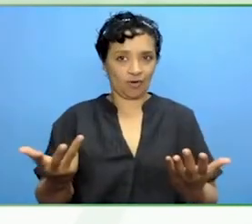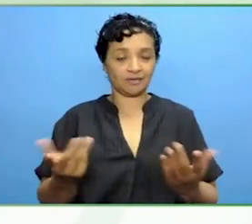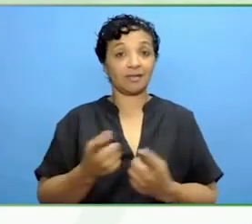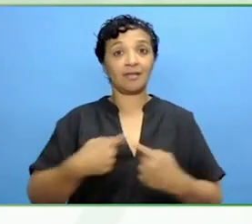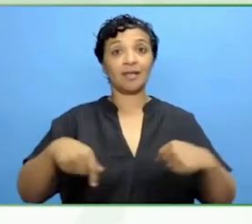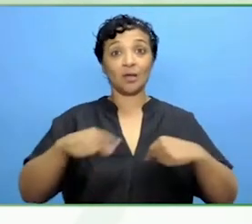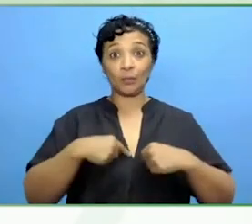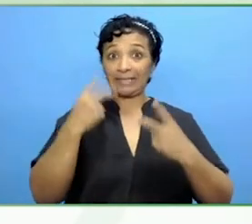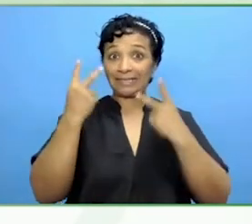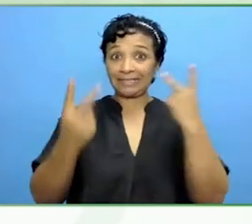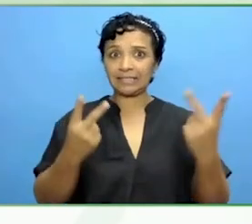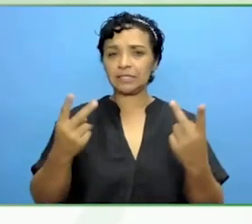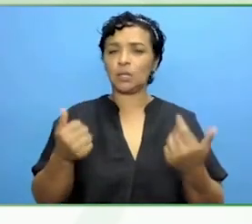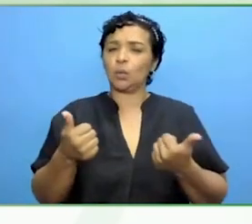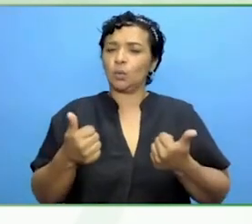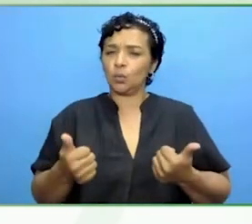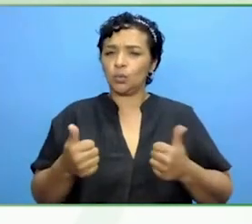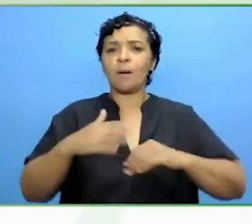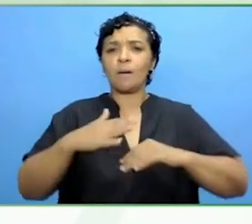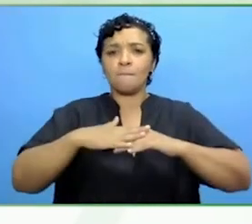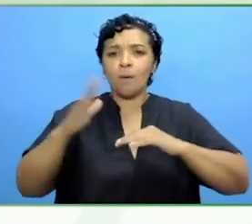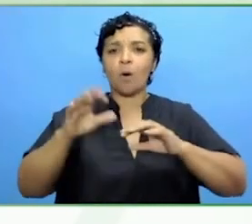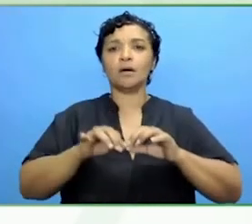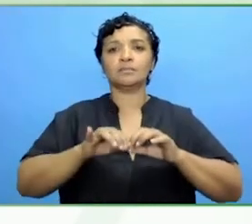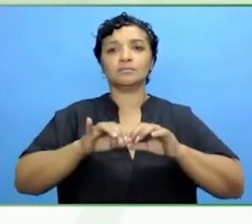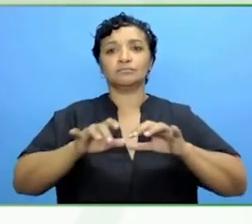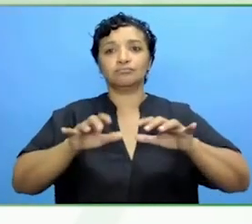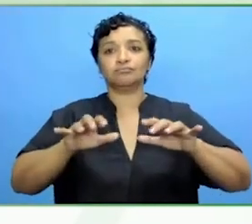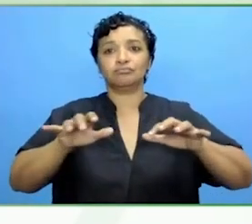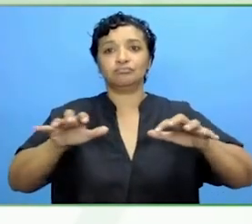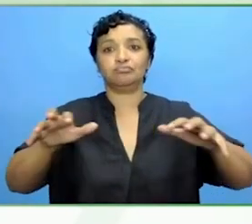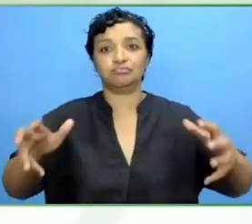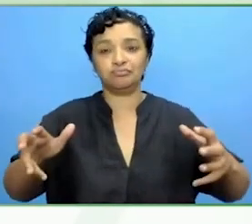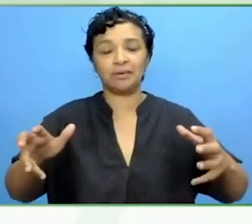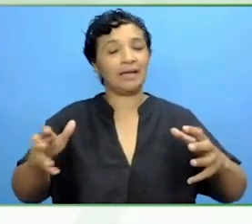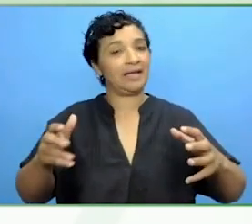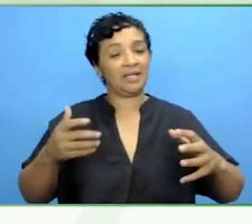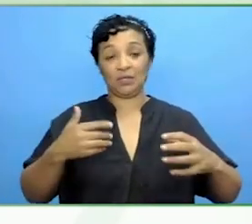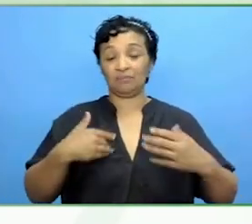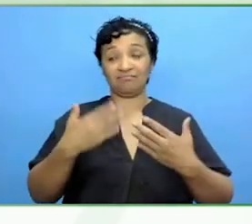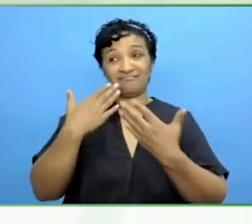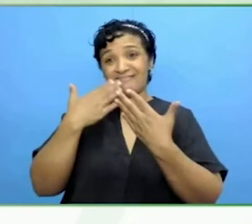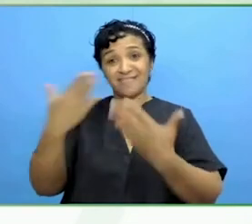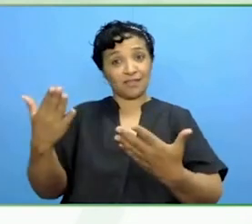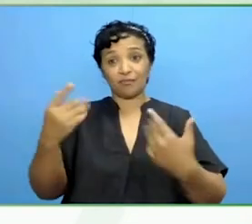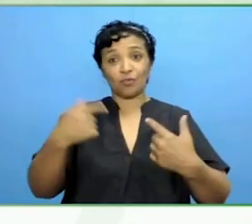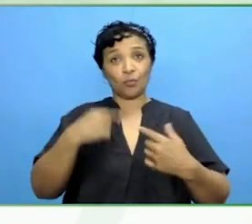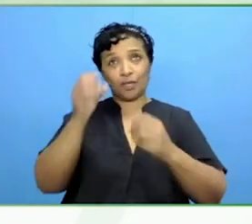effects at Sanofi and we thank both of you. It is the continuation of a dream to see you doing this.